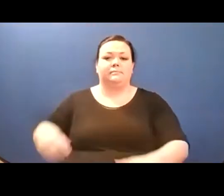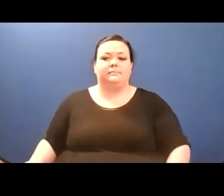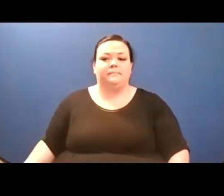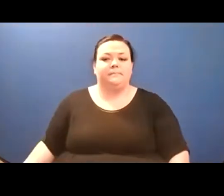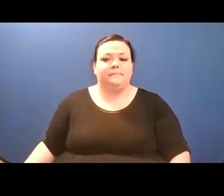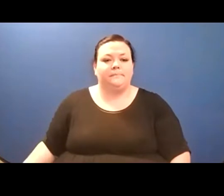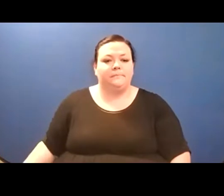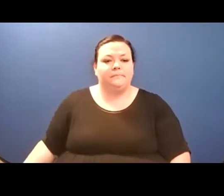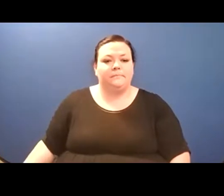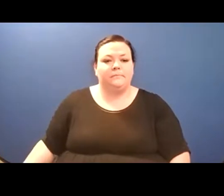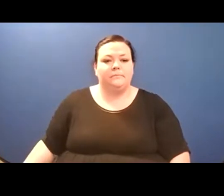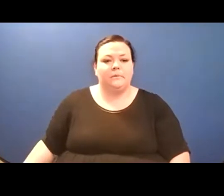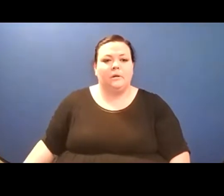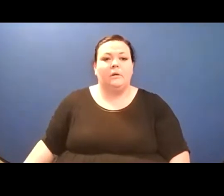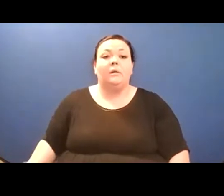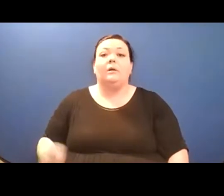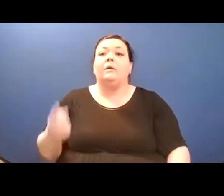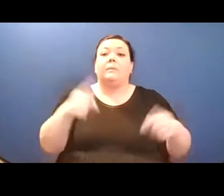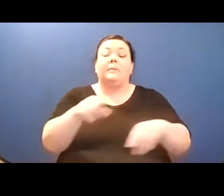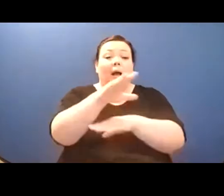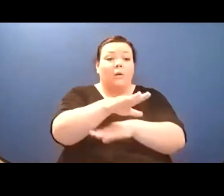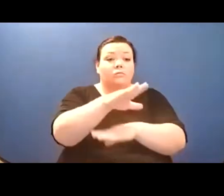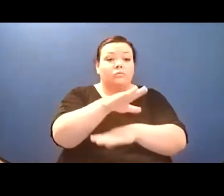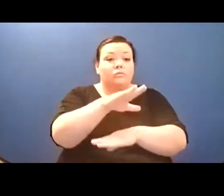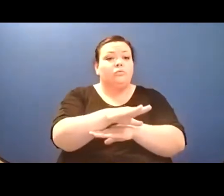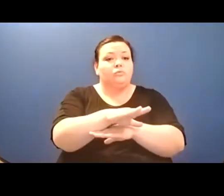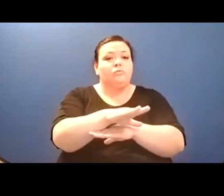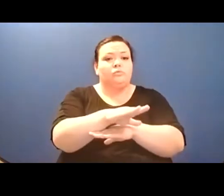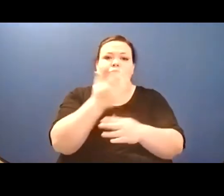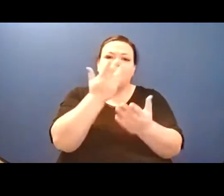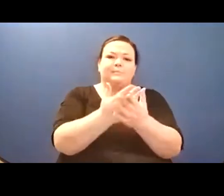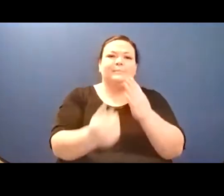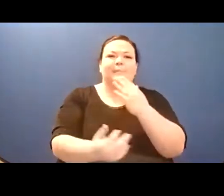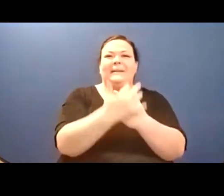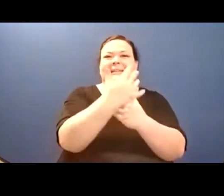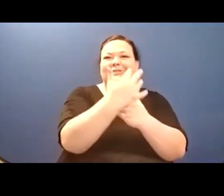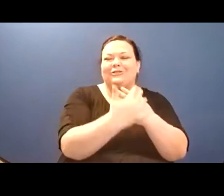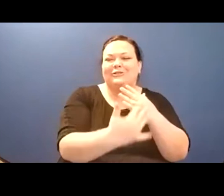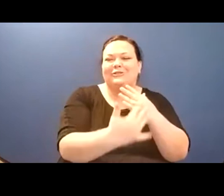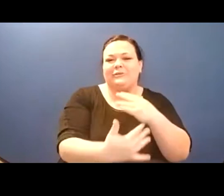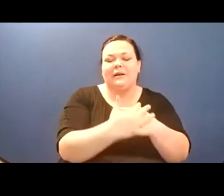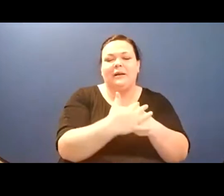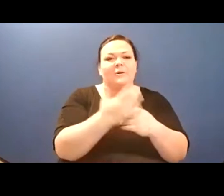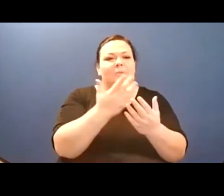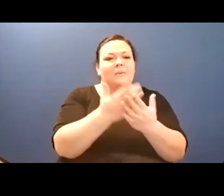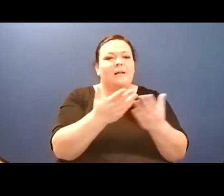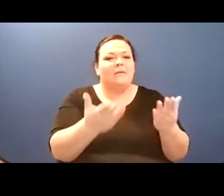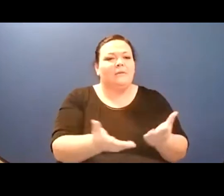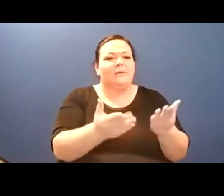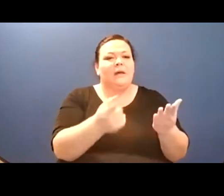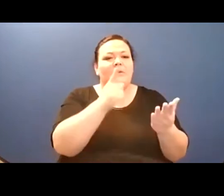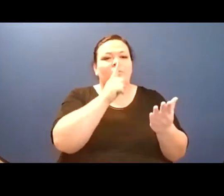Something universal at the edge you nip your toes in./ Something universal this way you become.//